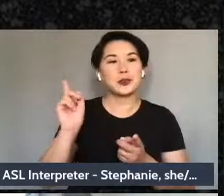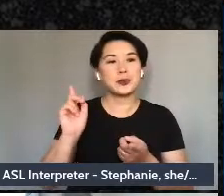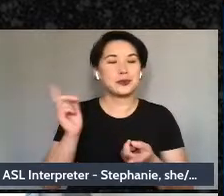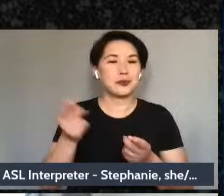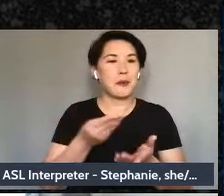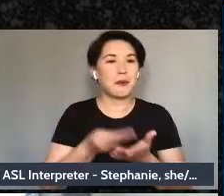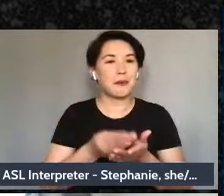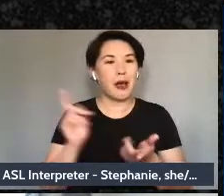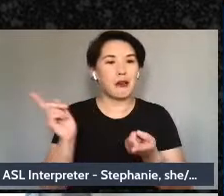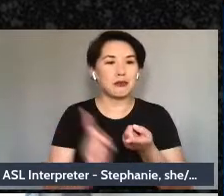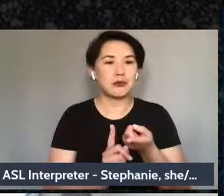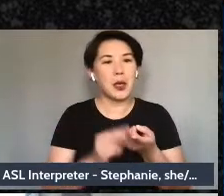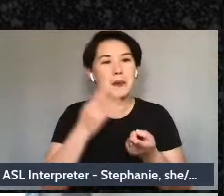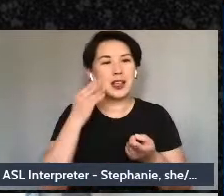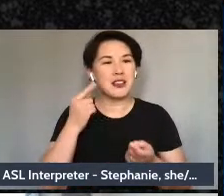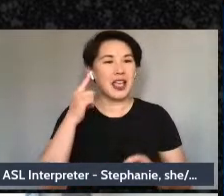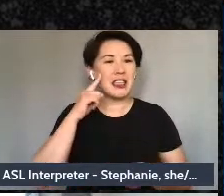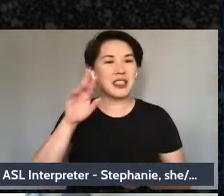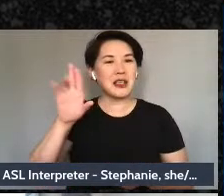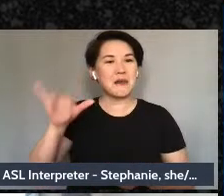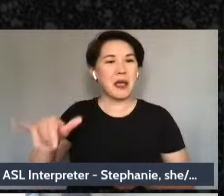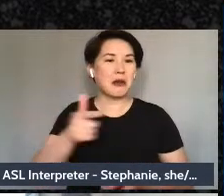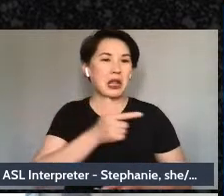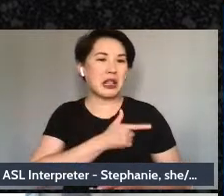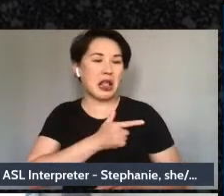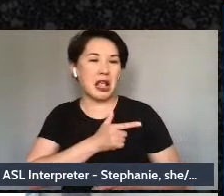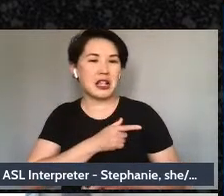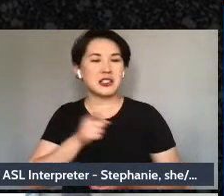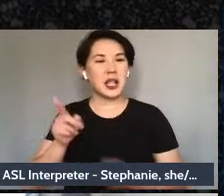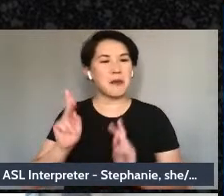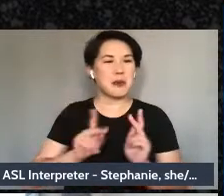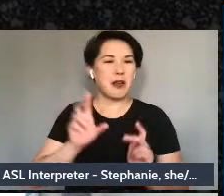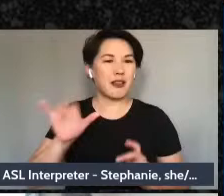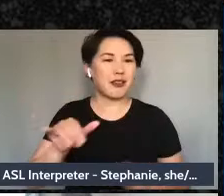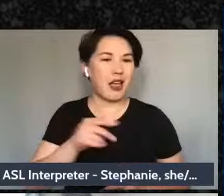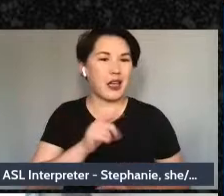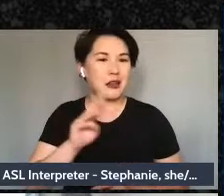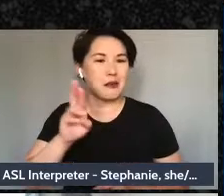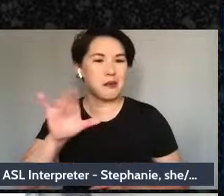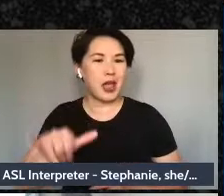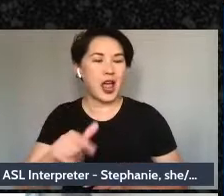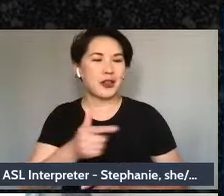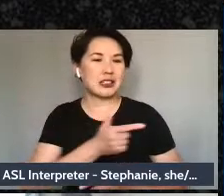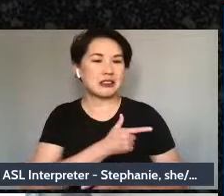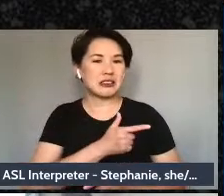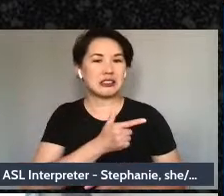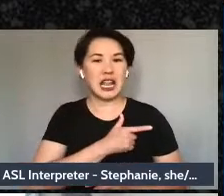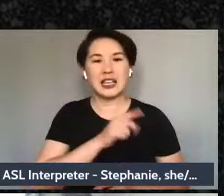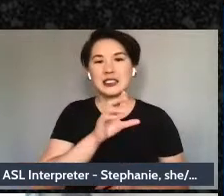are lazy and they're abusing the system, right. So how would he cherry pick Mary's story? If you were